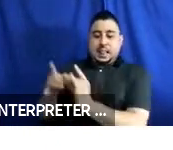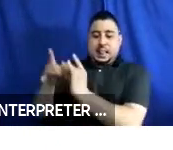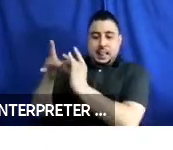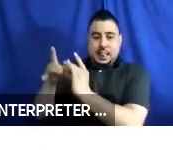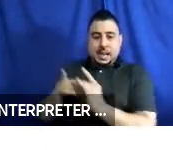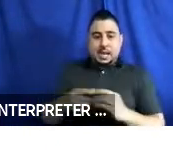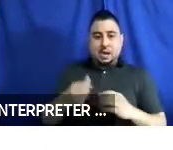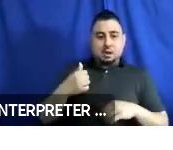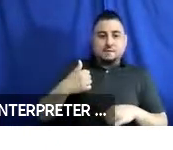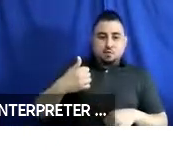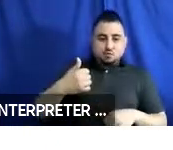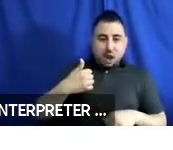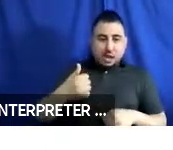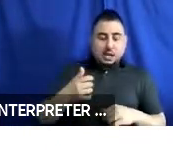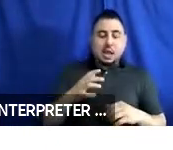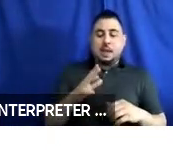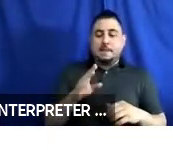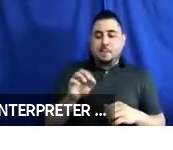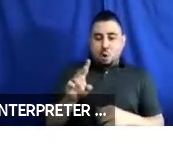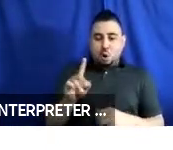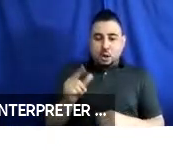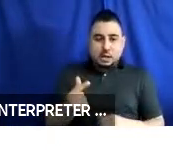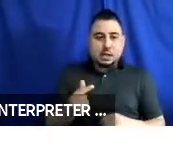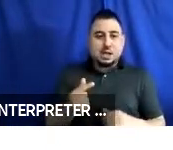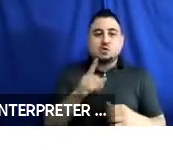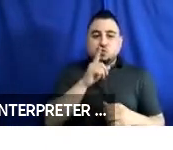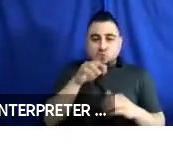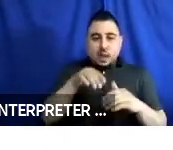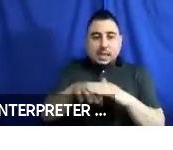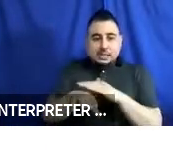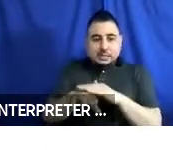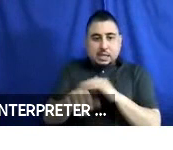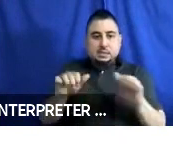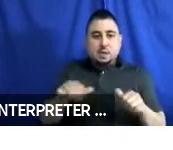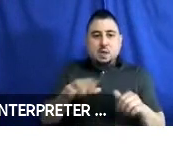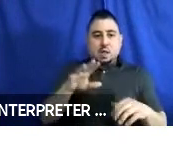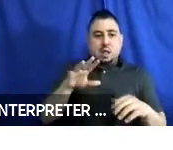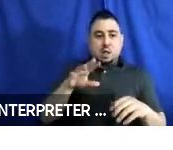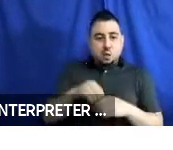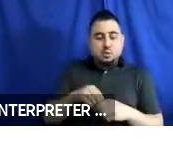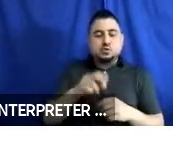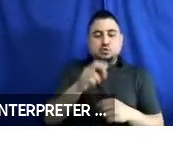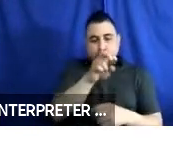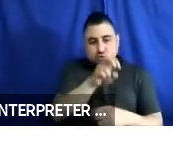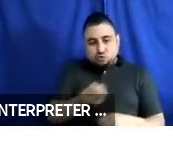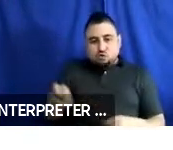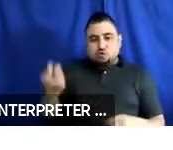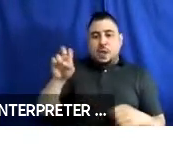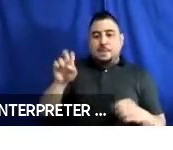boarding the last session, a true accessible and inclusive trip in transportation system,